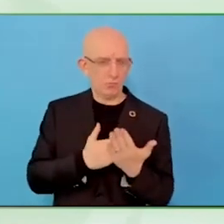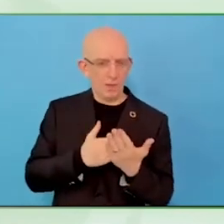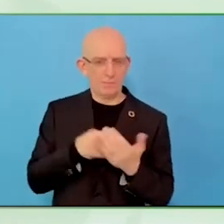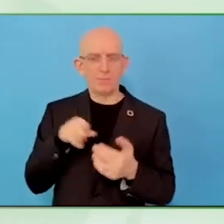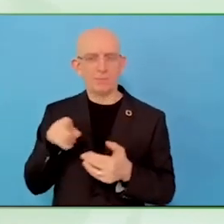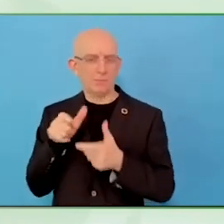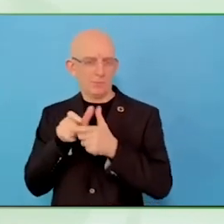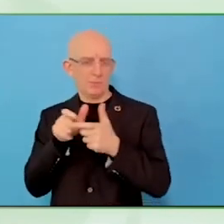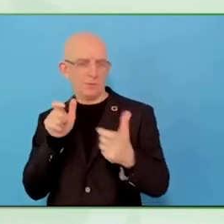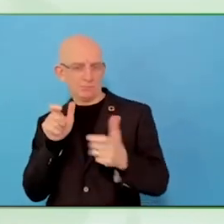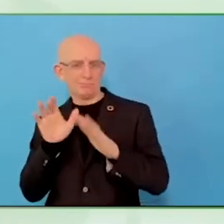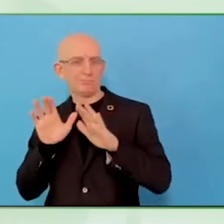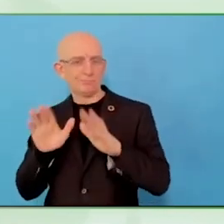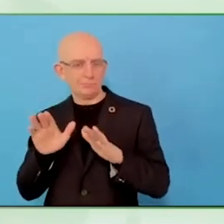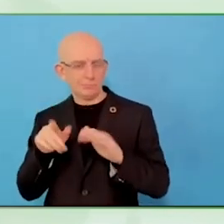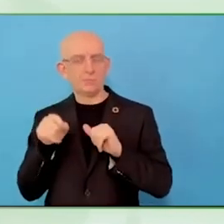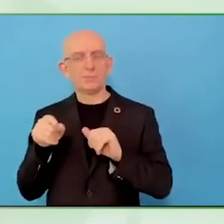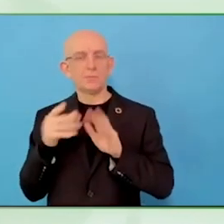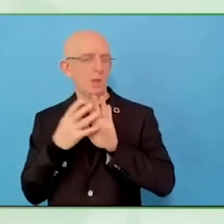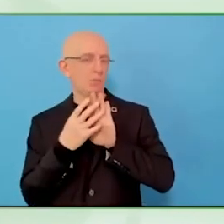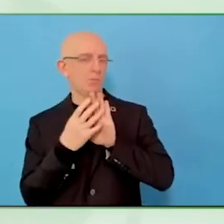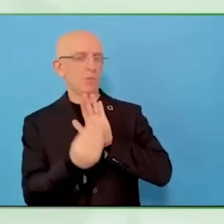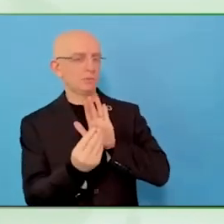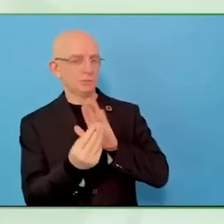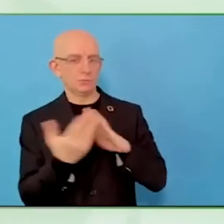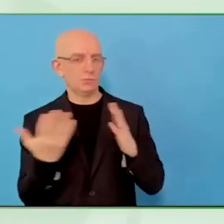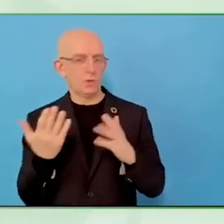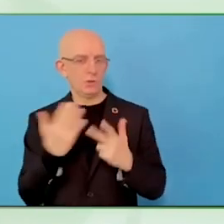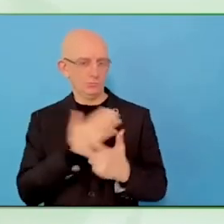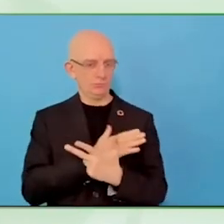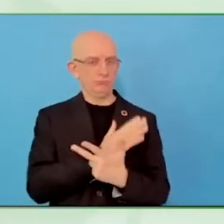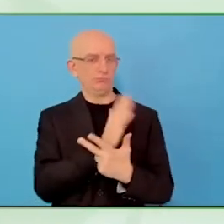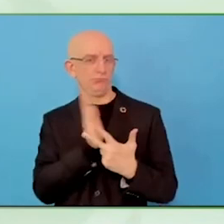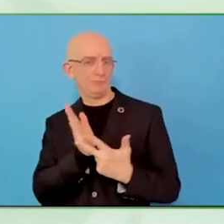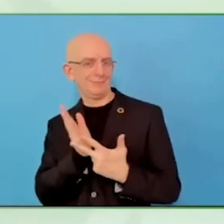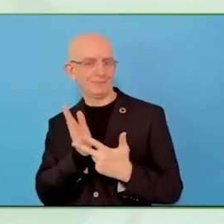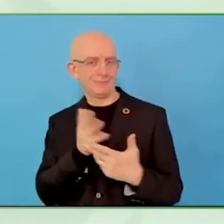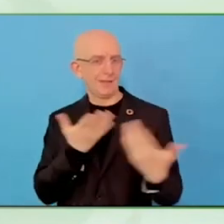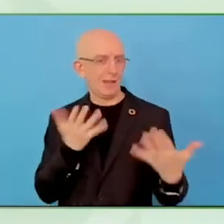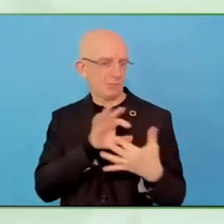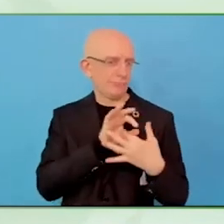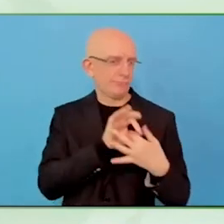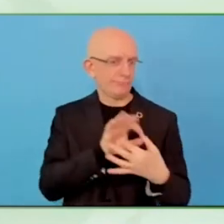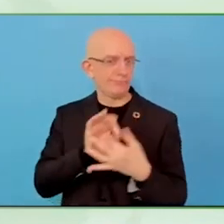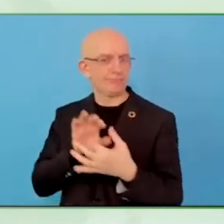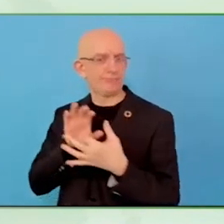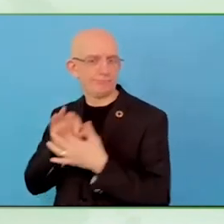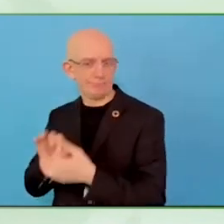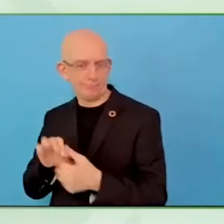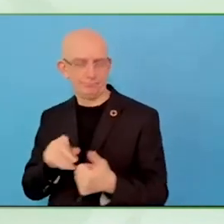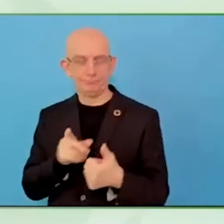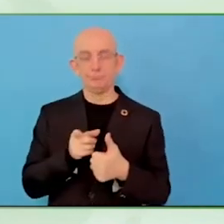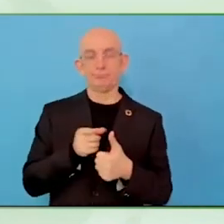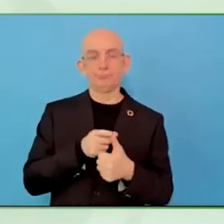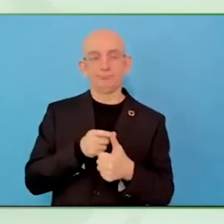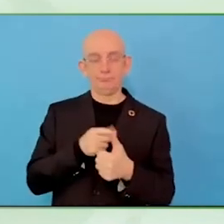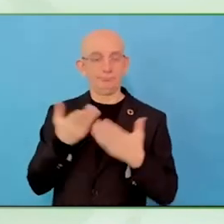We have the case manager. We have the business coach. Three people work together to make it successful.